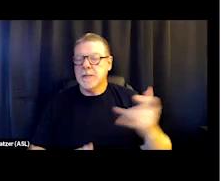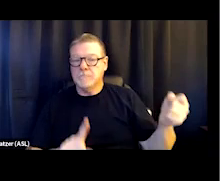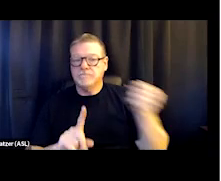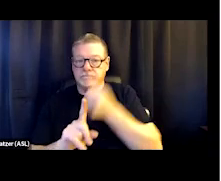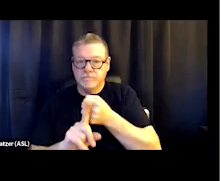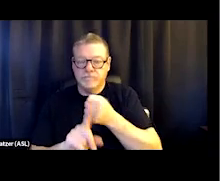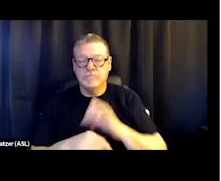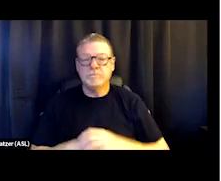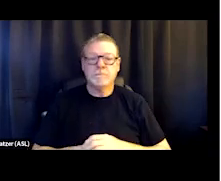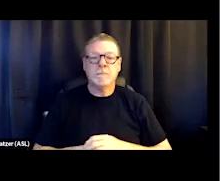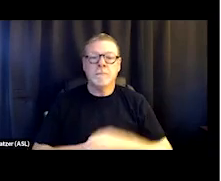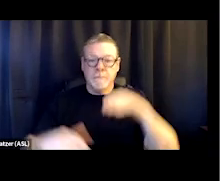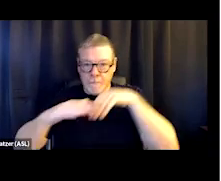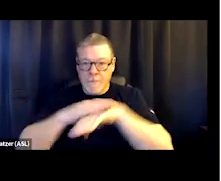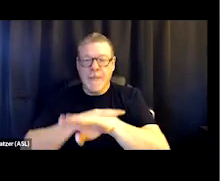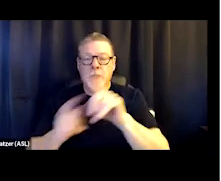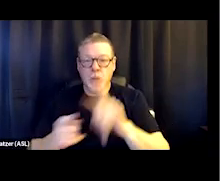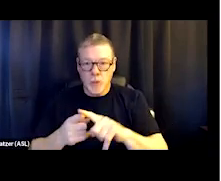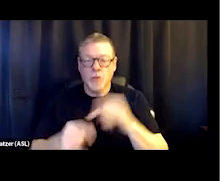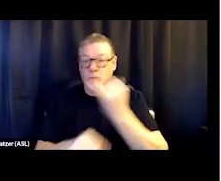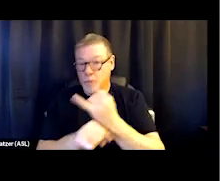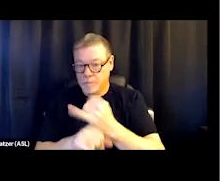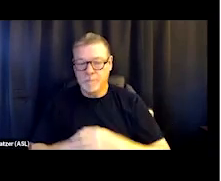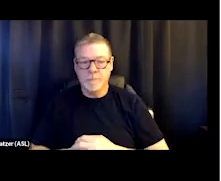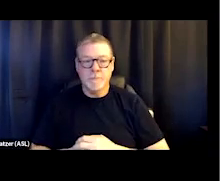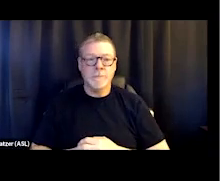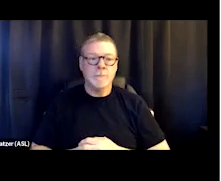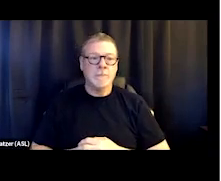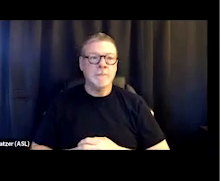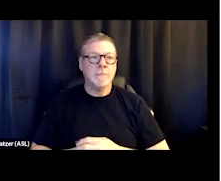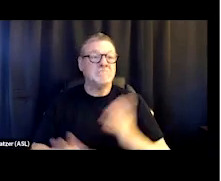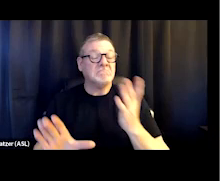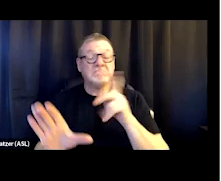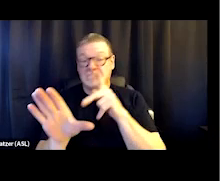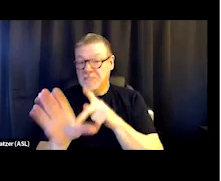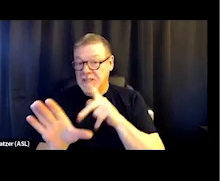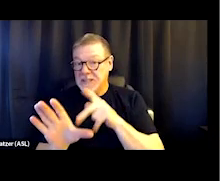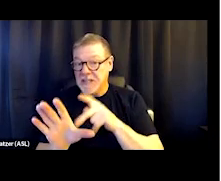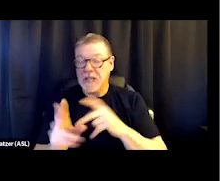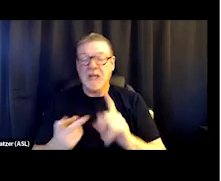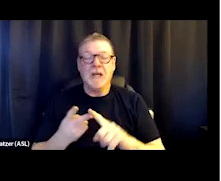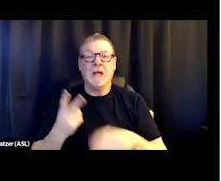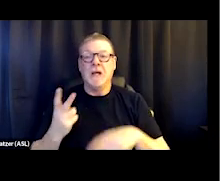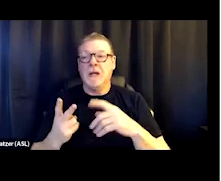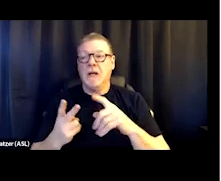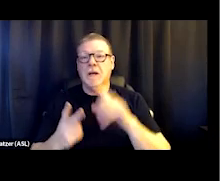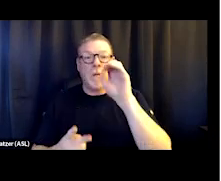you know, when they're looking to get into the residential continuum. It could be a psychiatric ward. There could be an overdose.